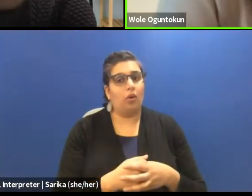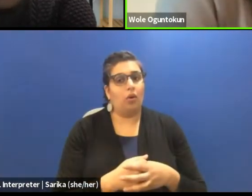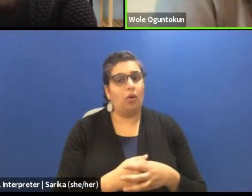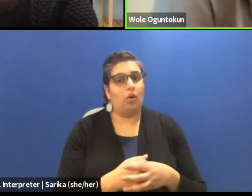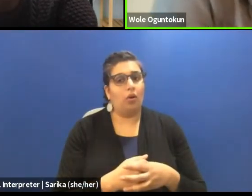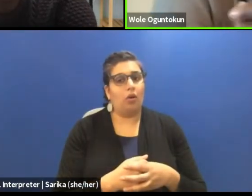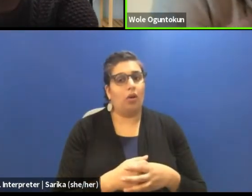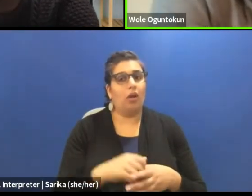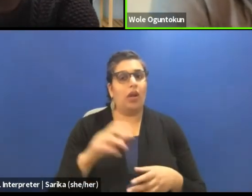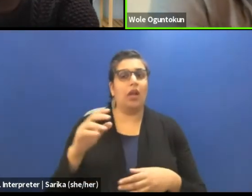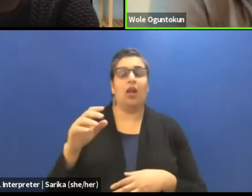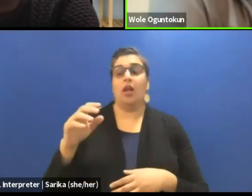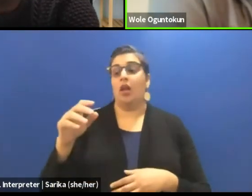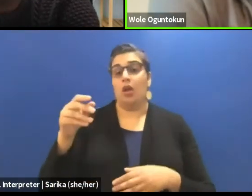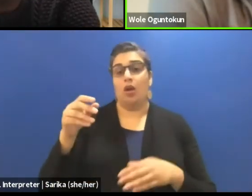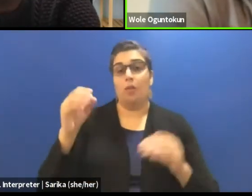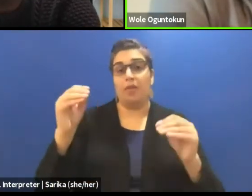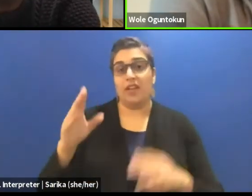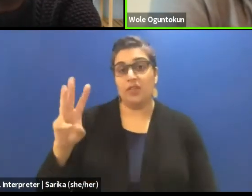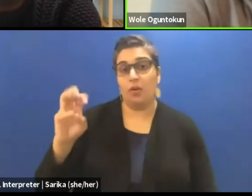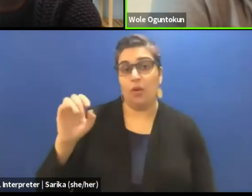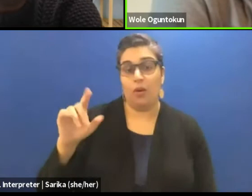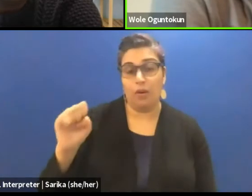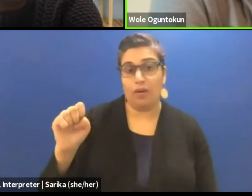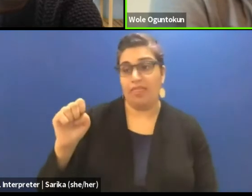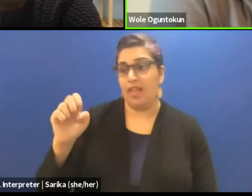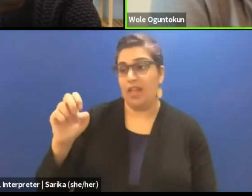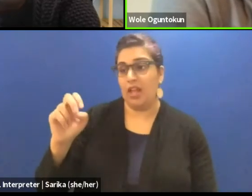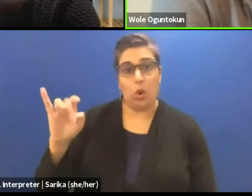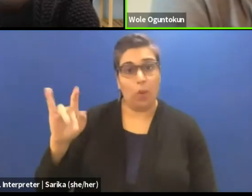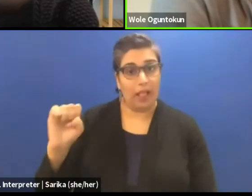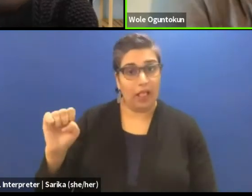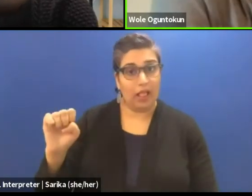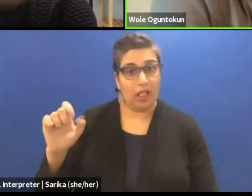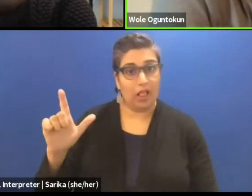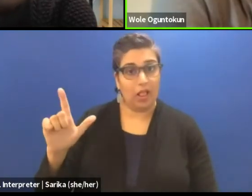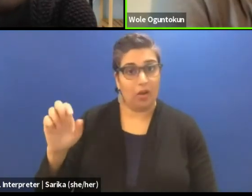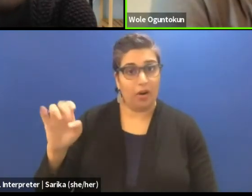Professor Wole Soyinka's "Mad Men and Specialists."